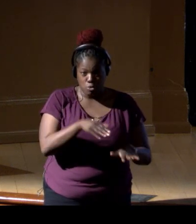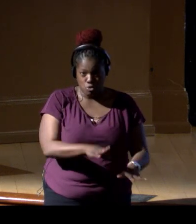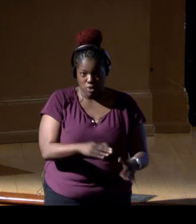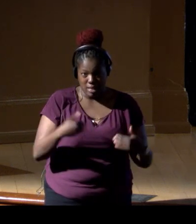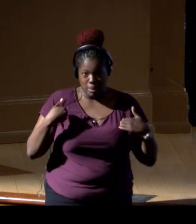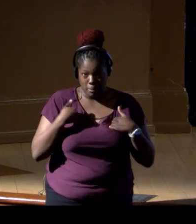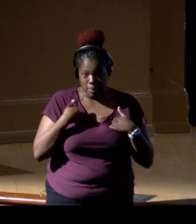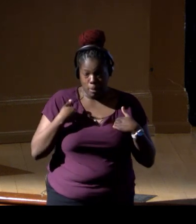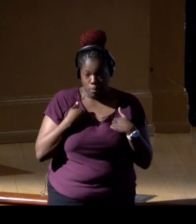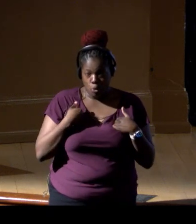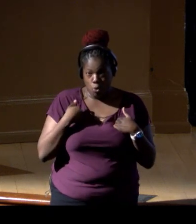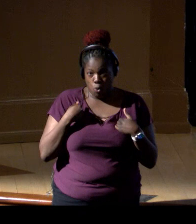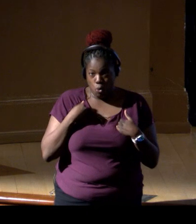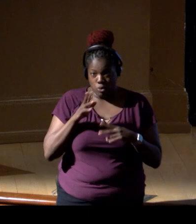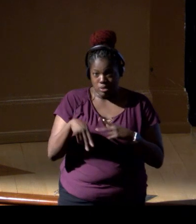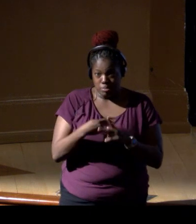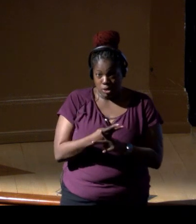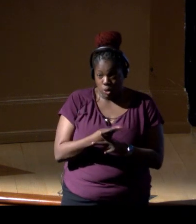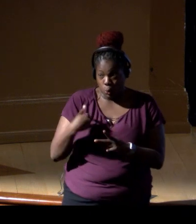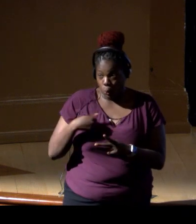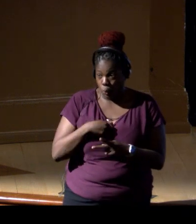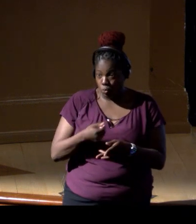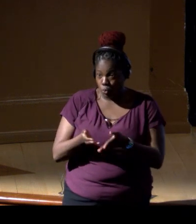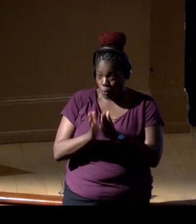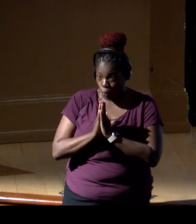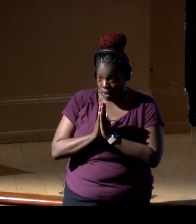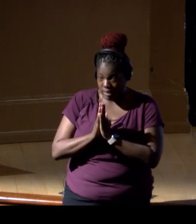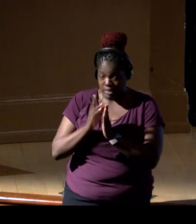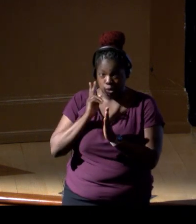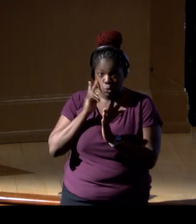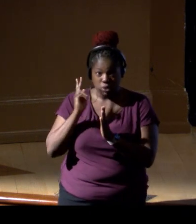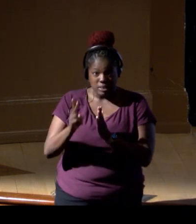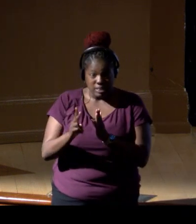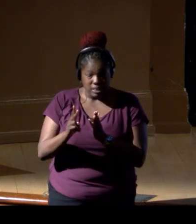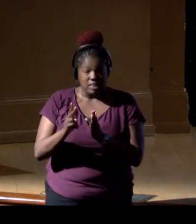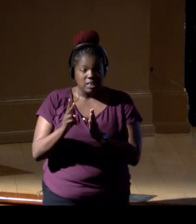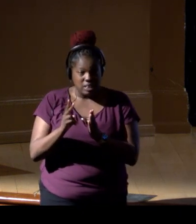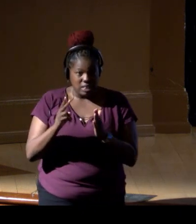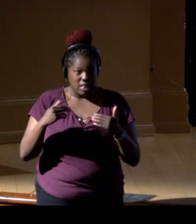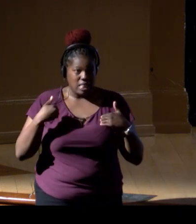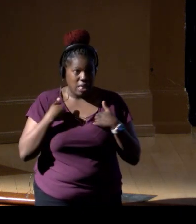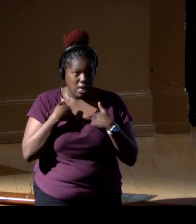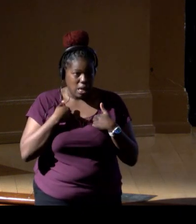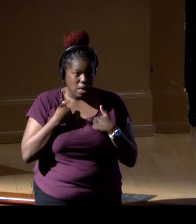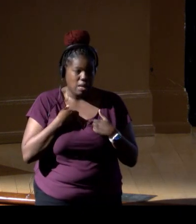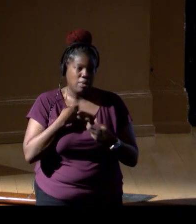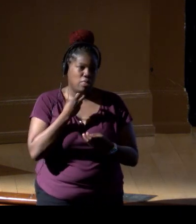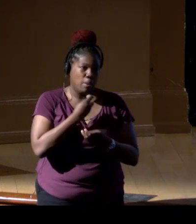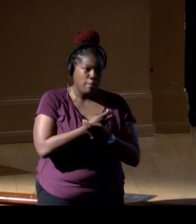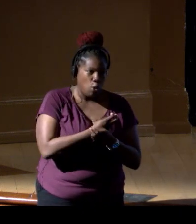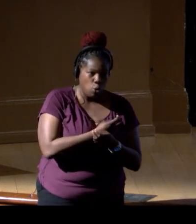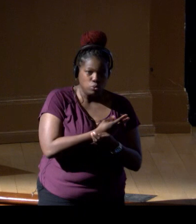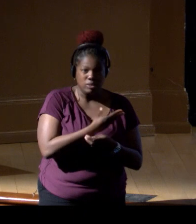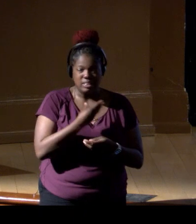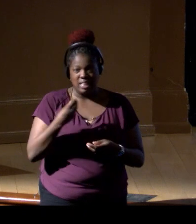And when we asked to see the specimens, the pelts and bones of the Caribbean monk seal,